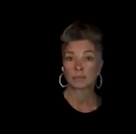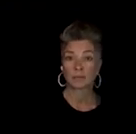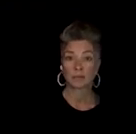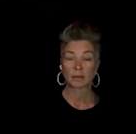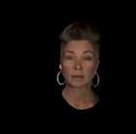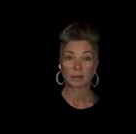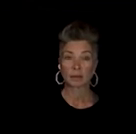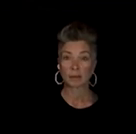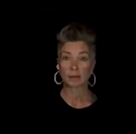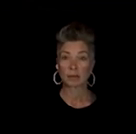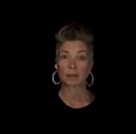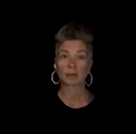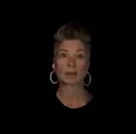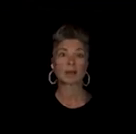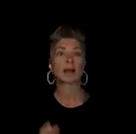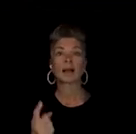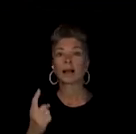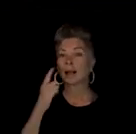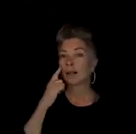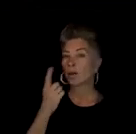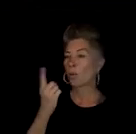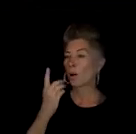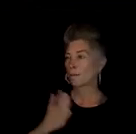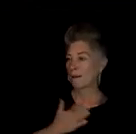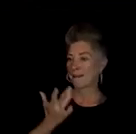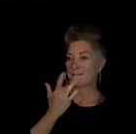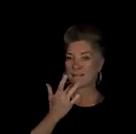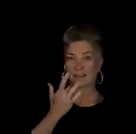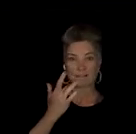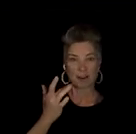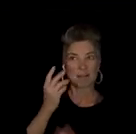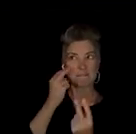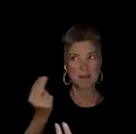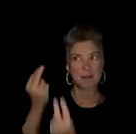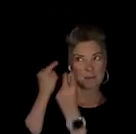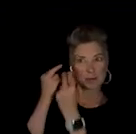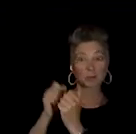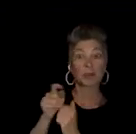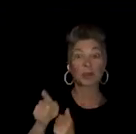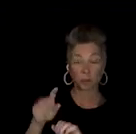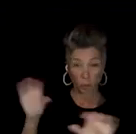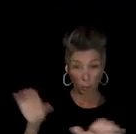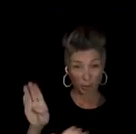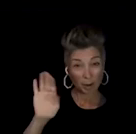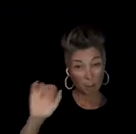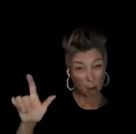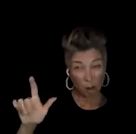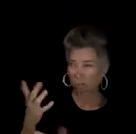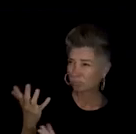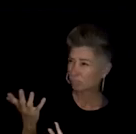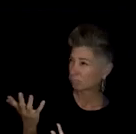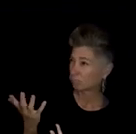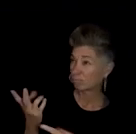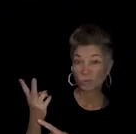One of my favorite memories of Joy with you was when we did the ball the two years ago now a year ago?